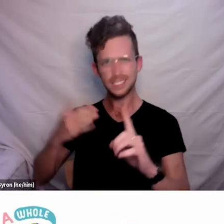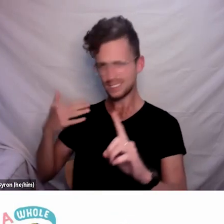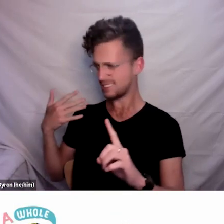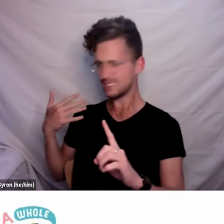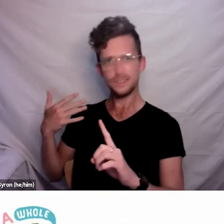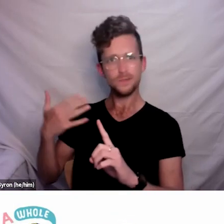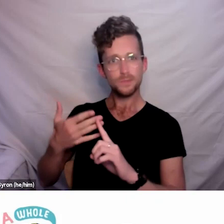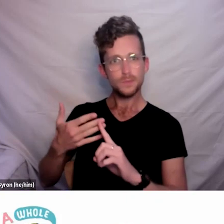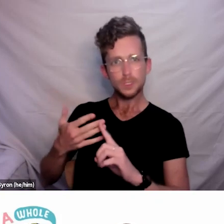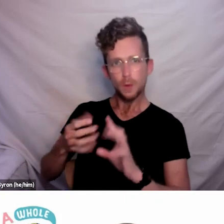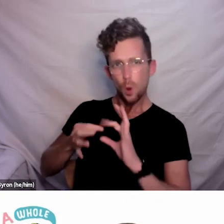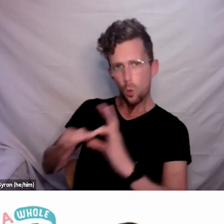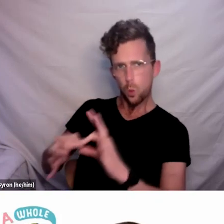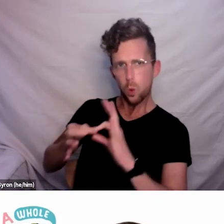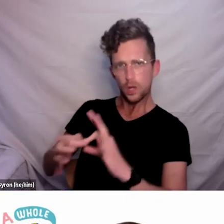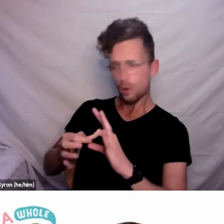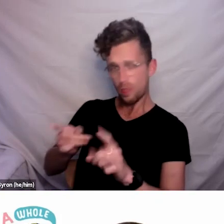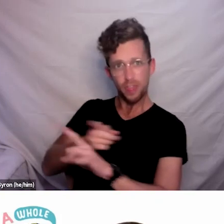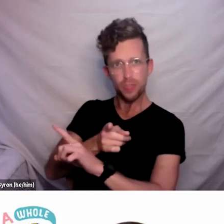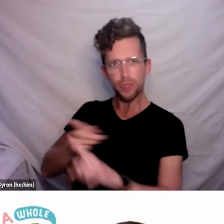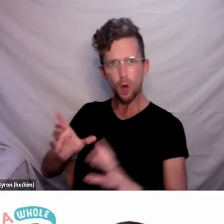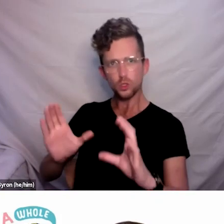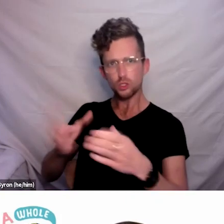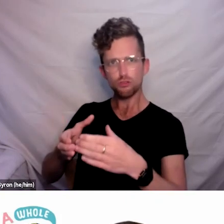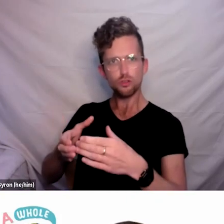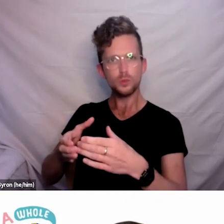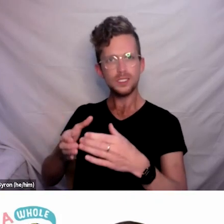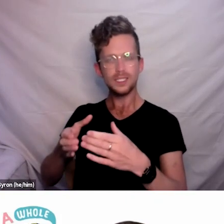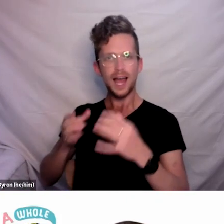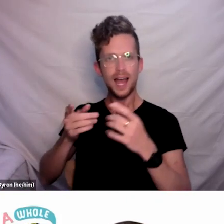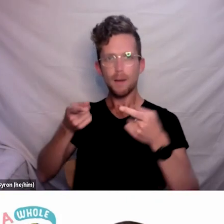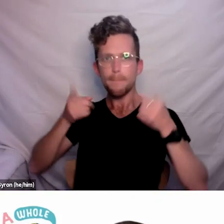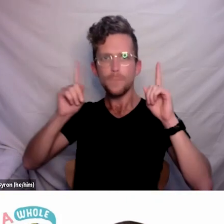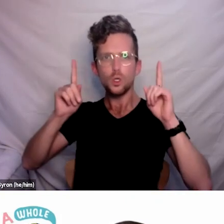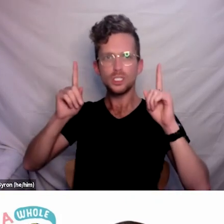directly to emergency authorities,